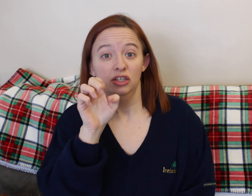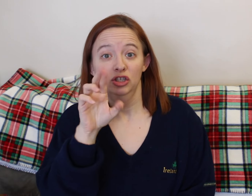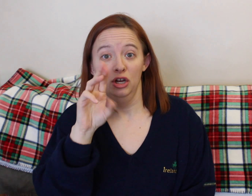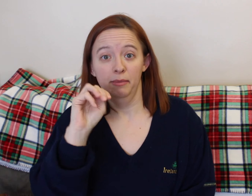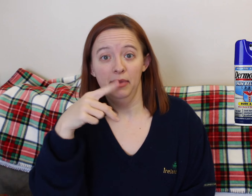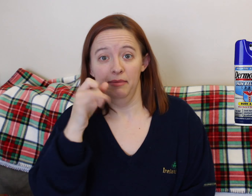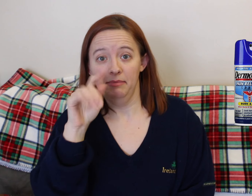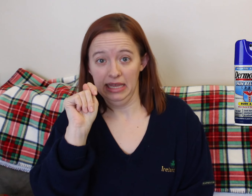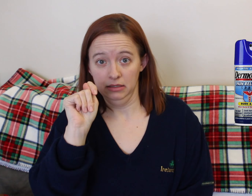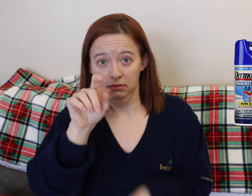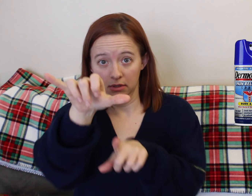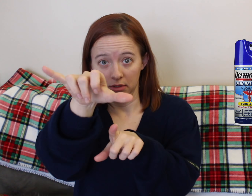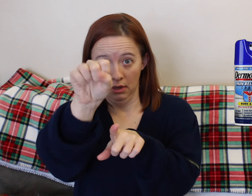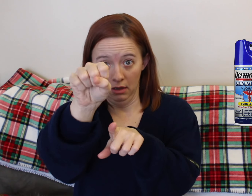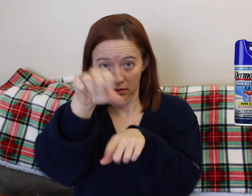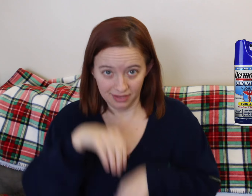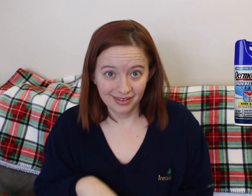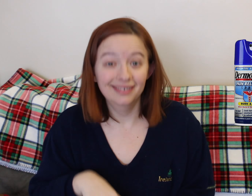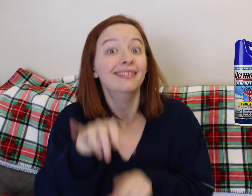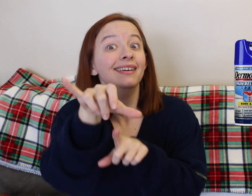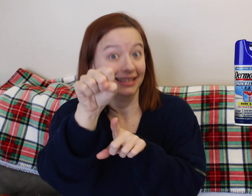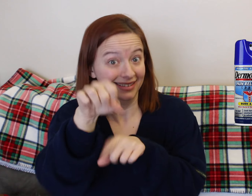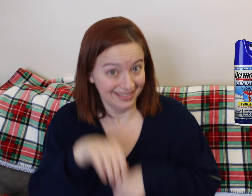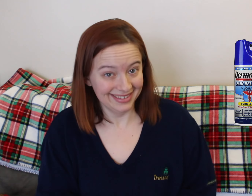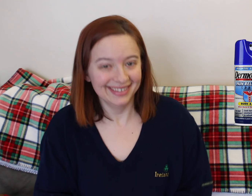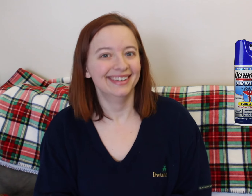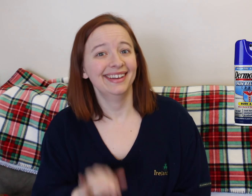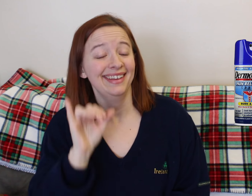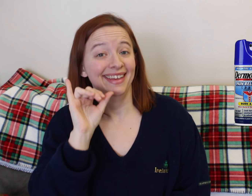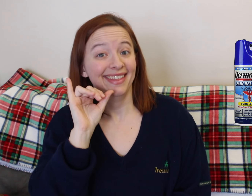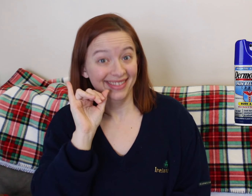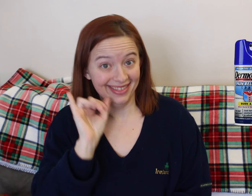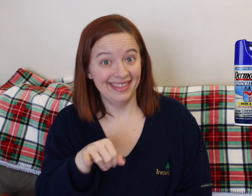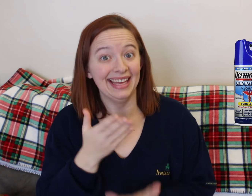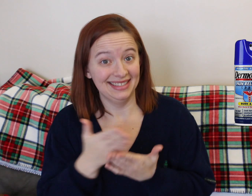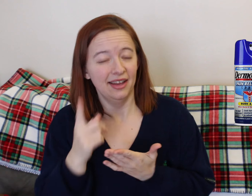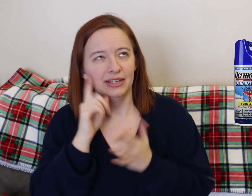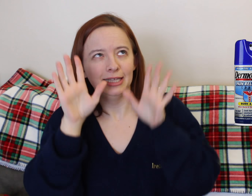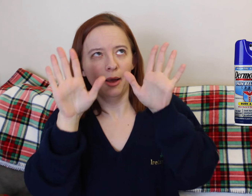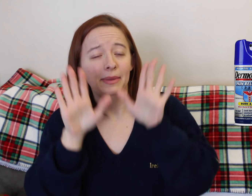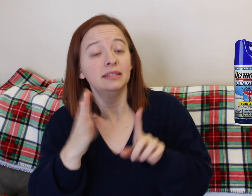If you want disposable that's fine or you can get the re-usable, washable type. That's fine as well.